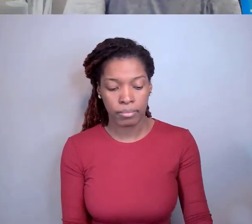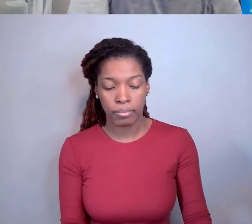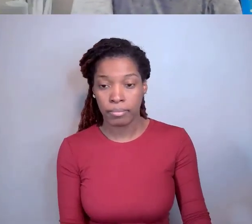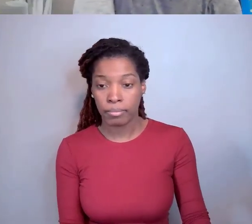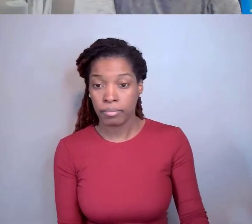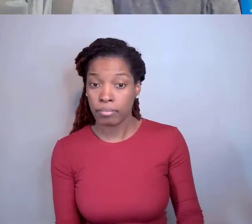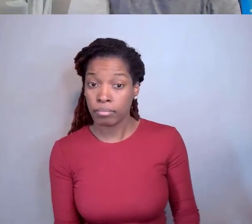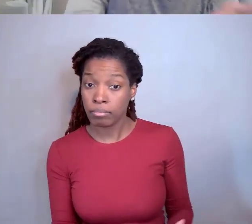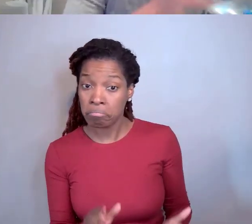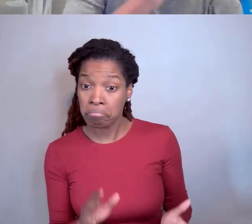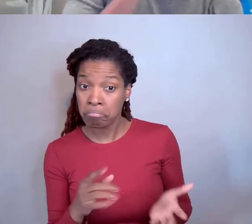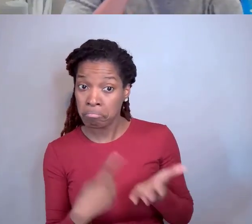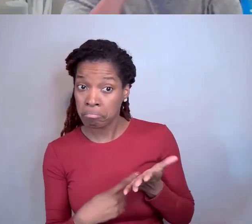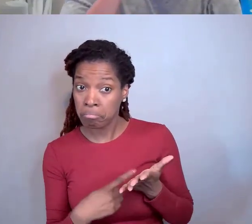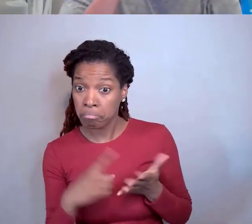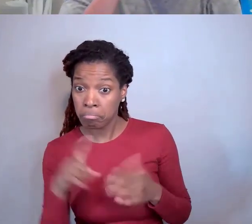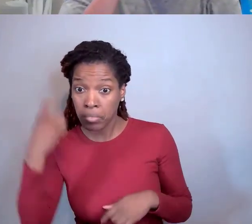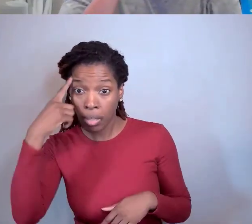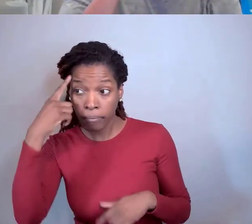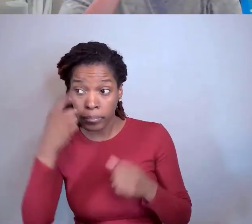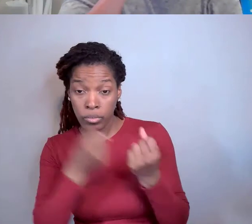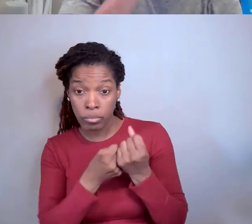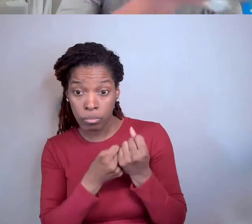and we can talk about the confirmatory license,